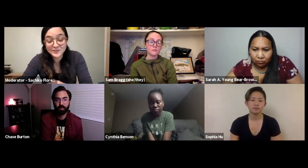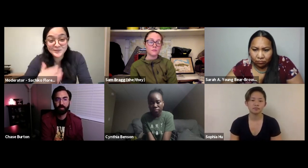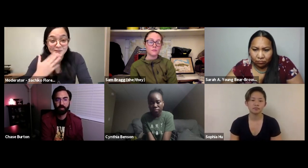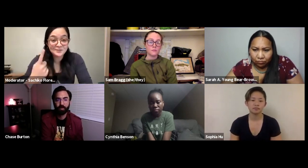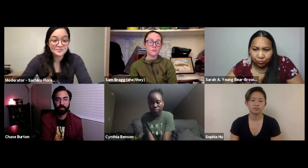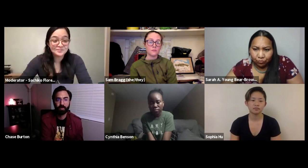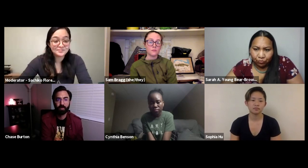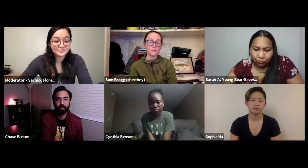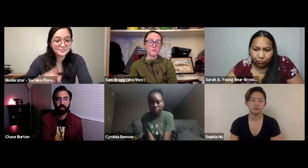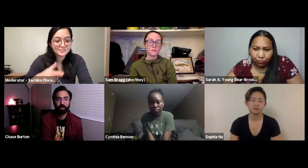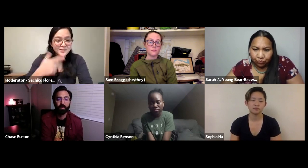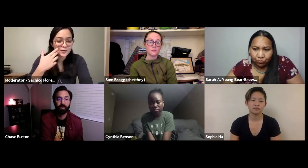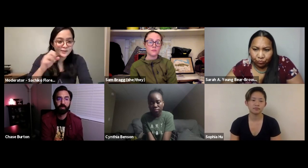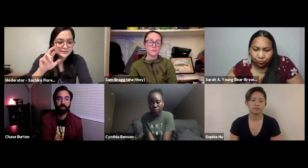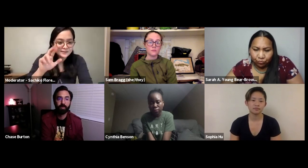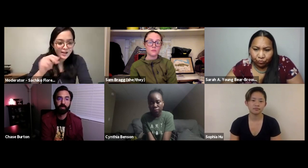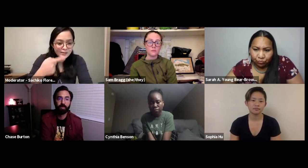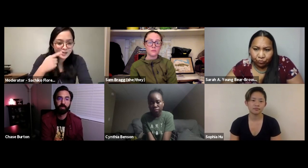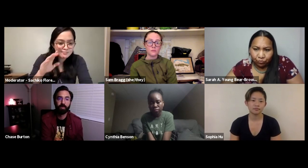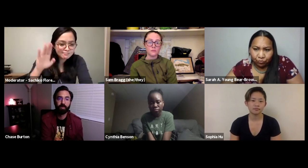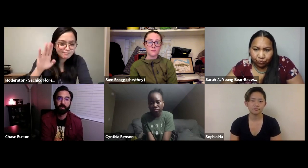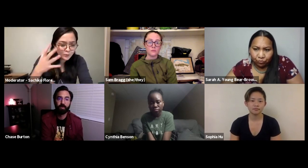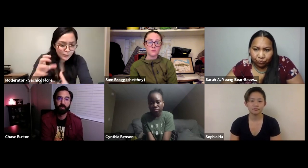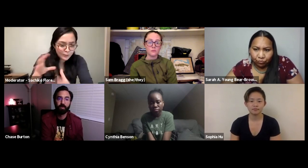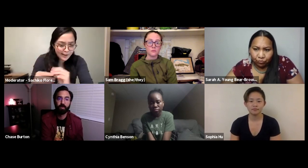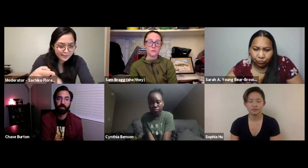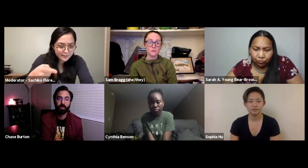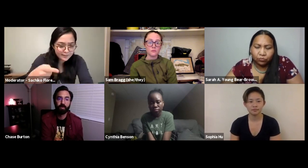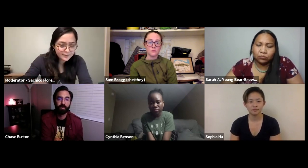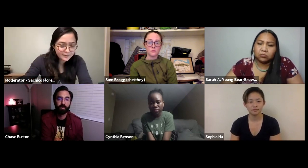them more. SACHIKO: True! Sarah I know you wanted to